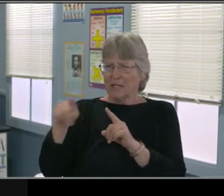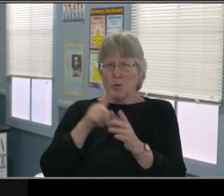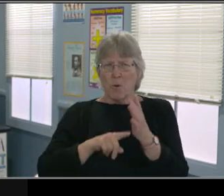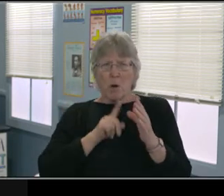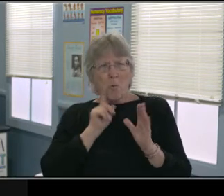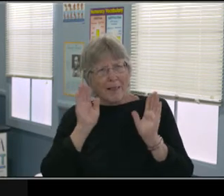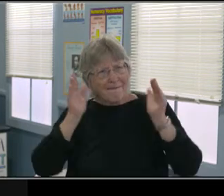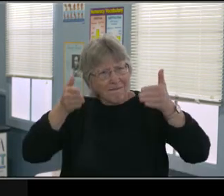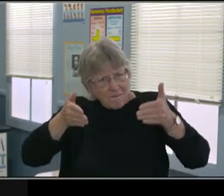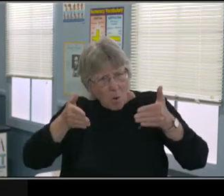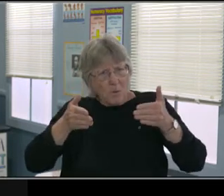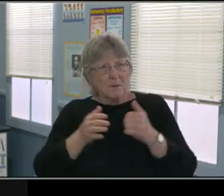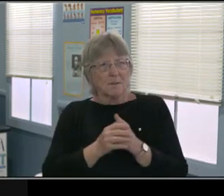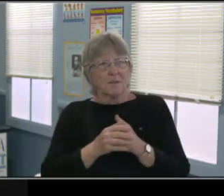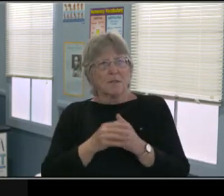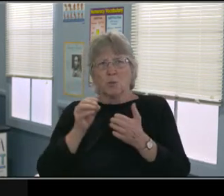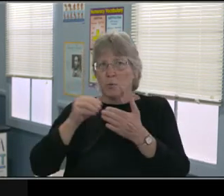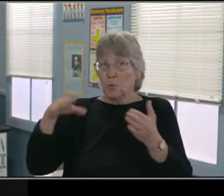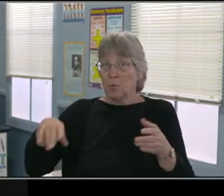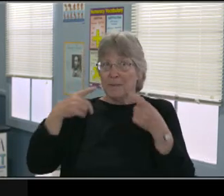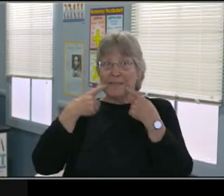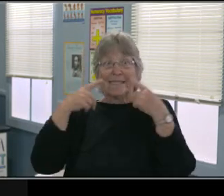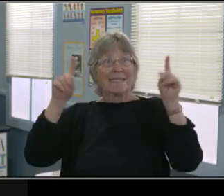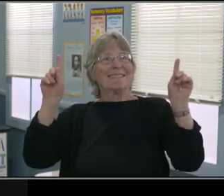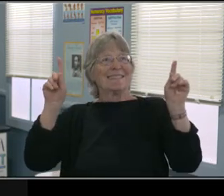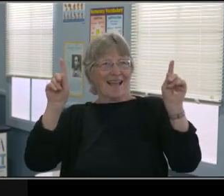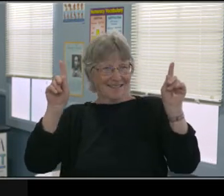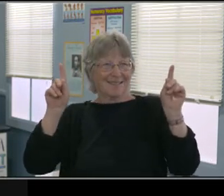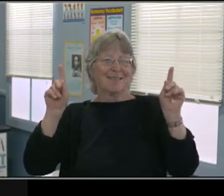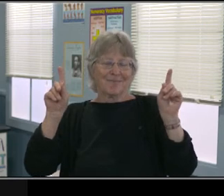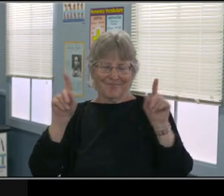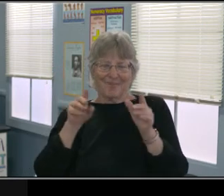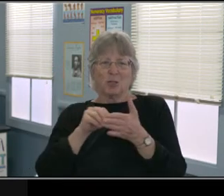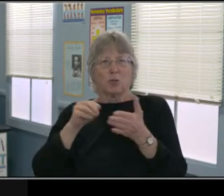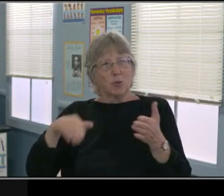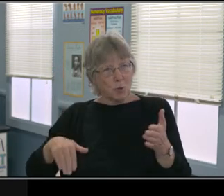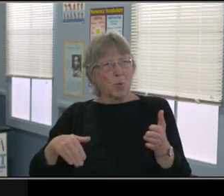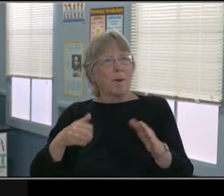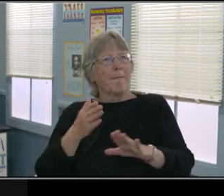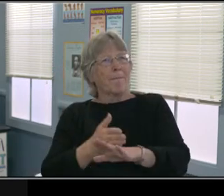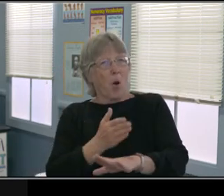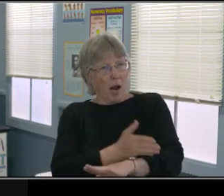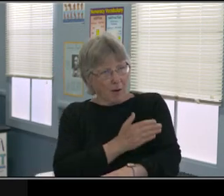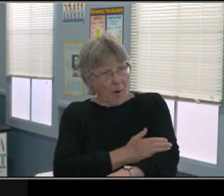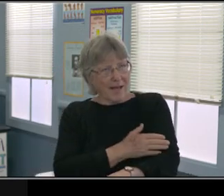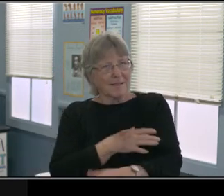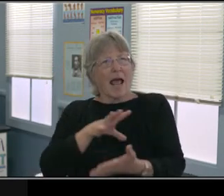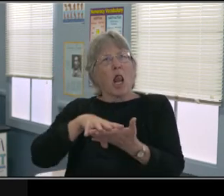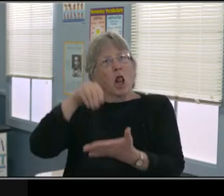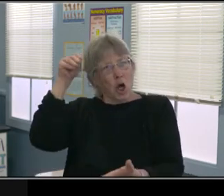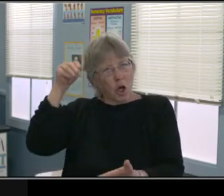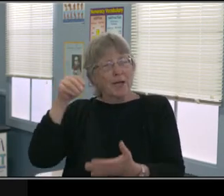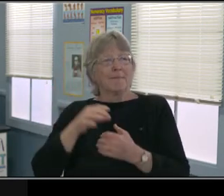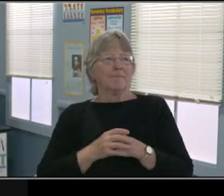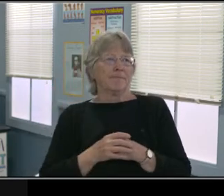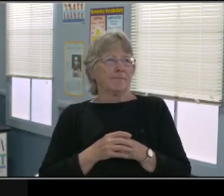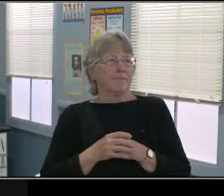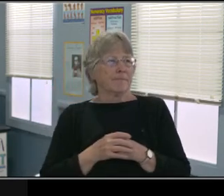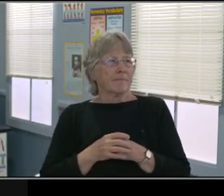which we call an Individualized Transition Plan. And so the transition is from high school to life, right?